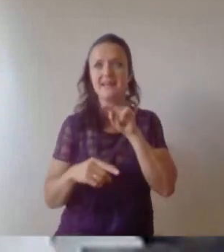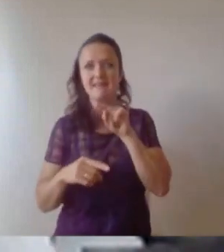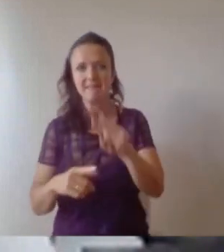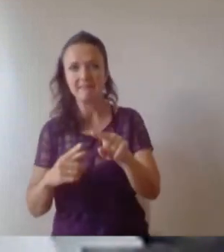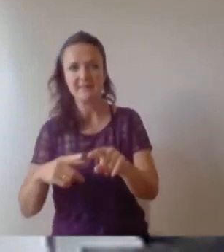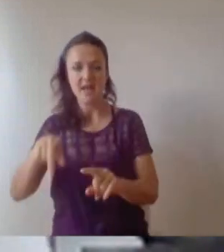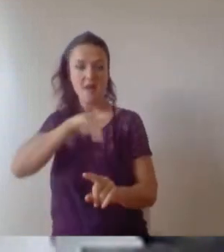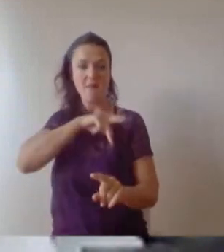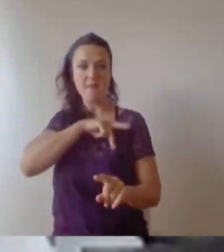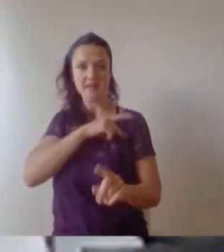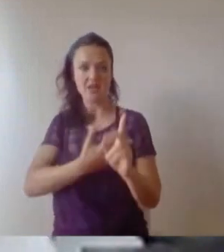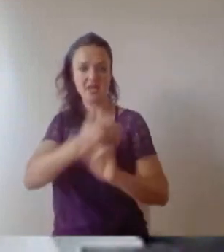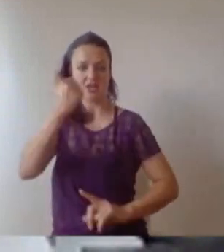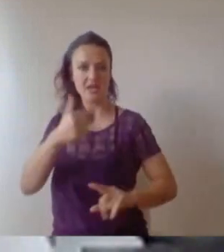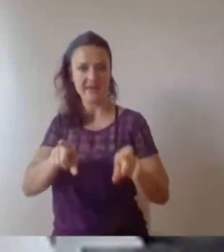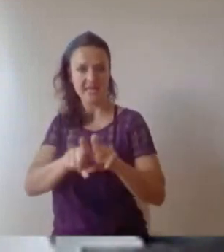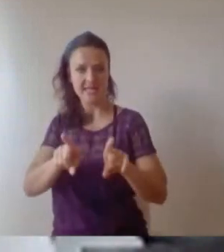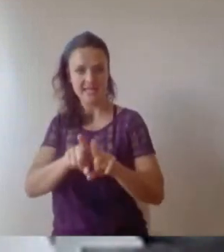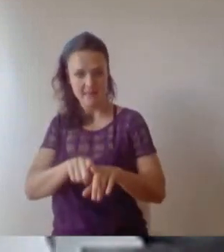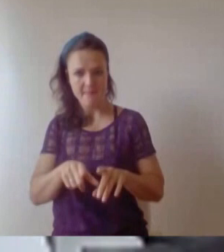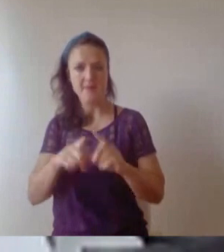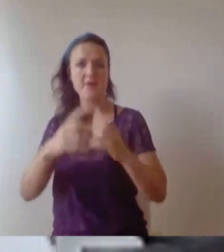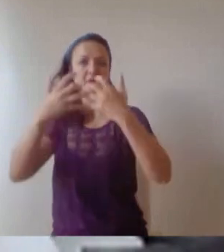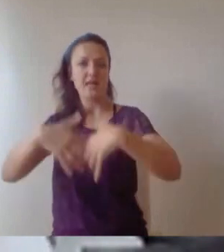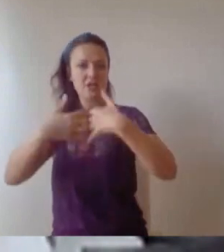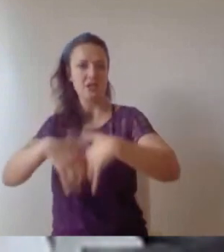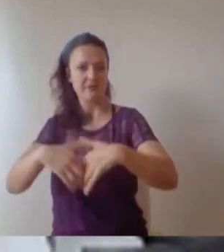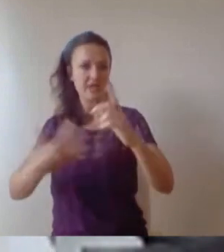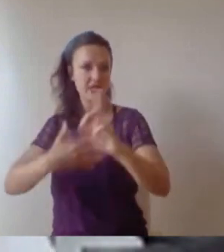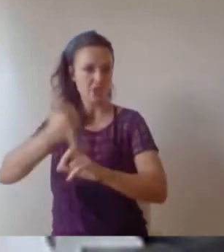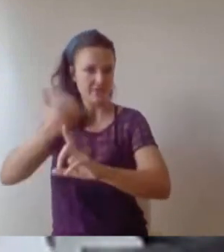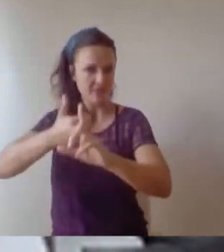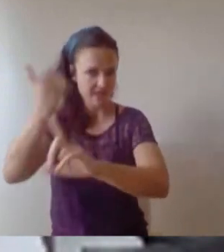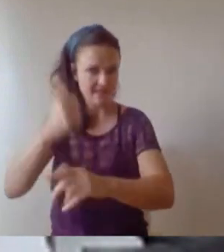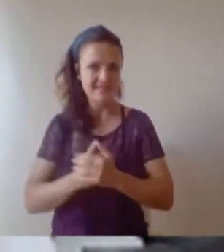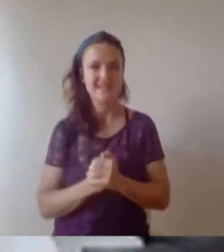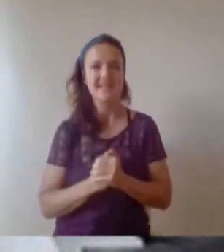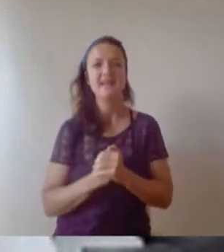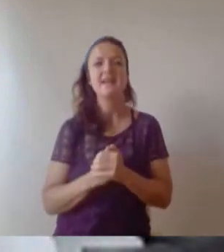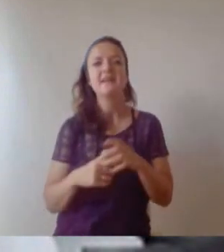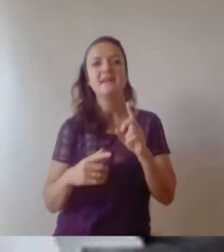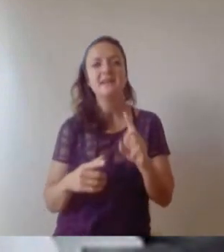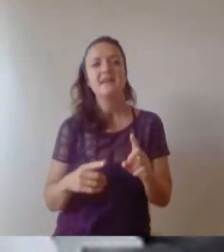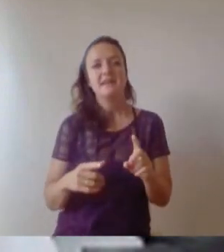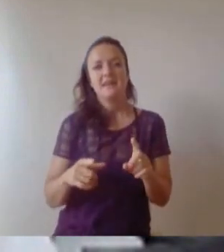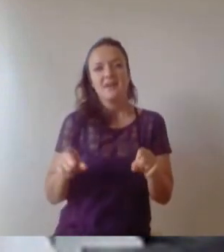But the bit that people don't talk about was I've also survived far more than I ever thought possible. No one can quite prepare you for how